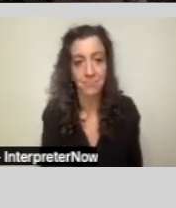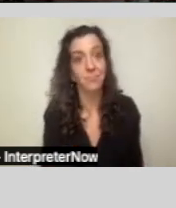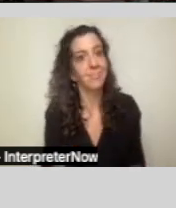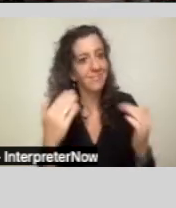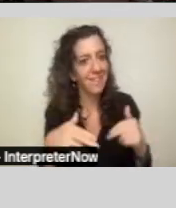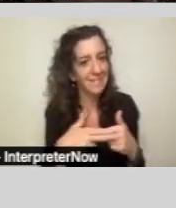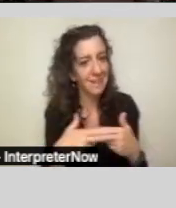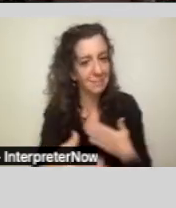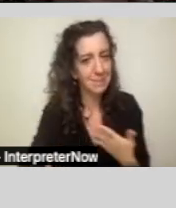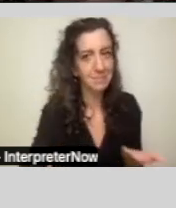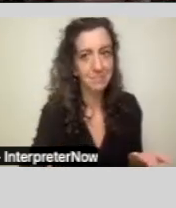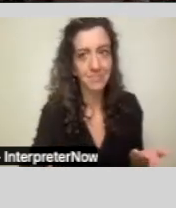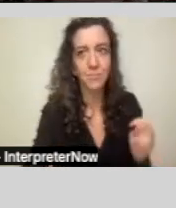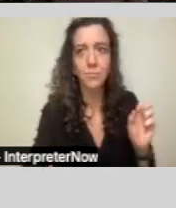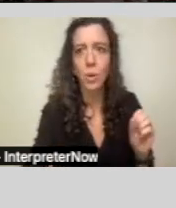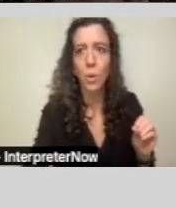So quickly, what do regional centers do?